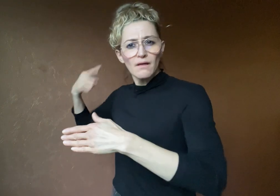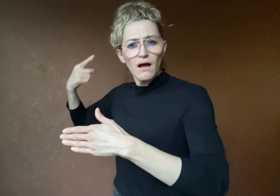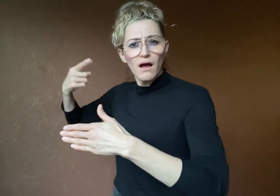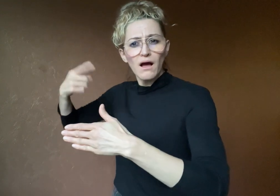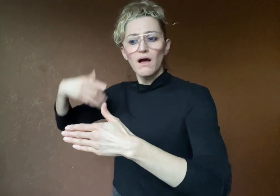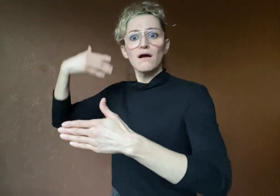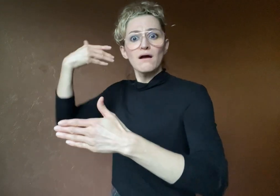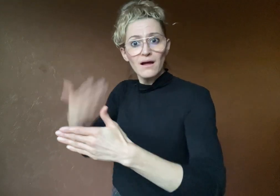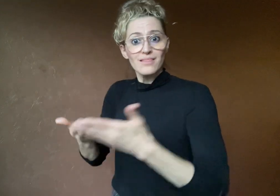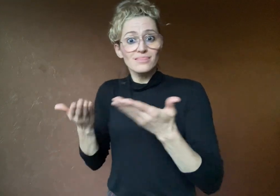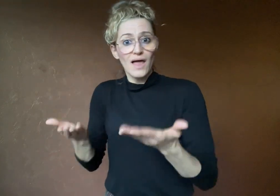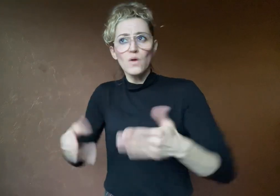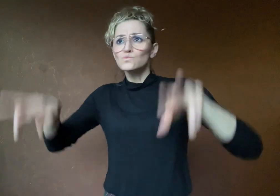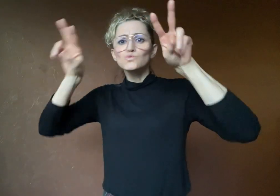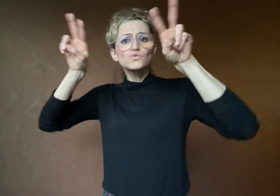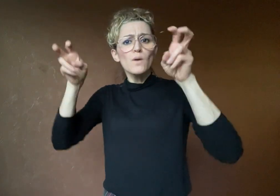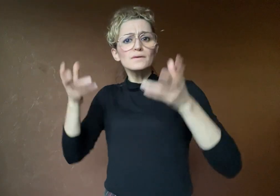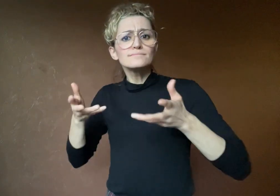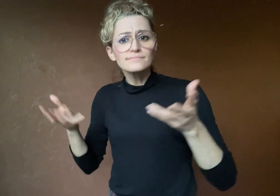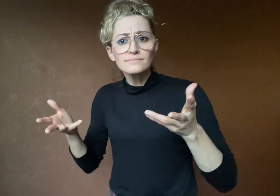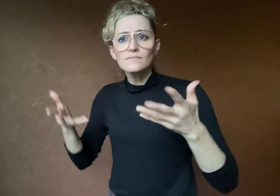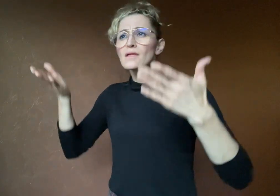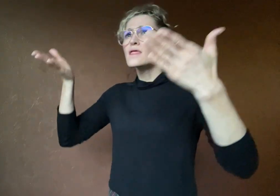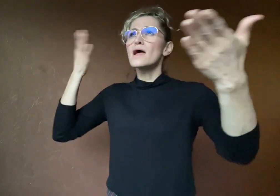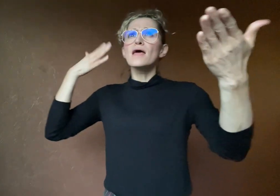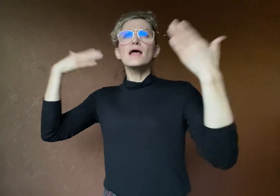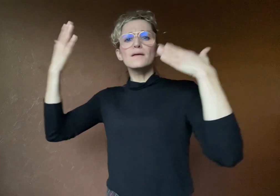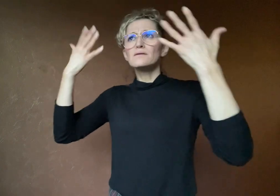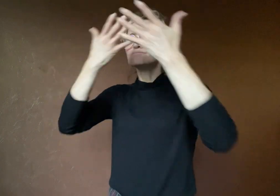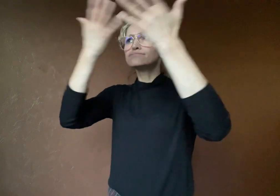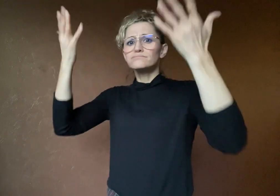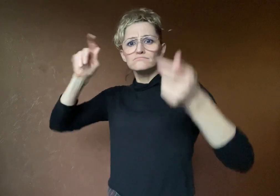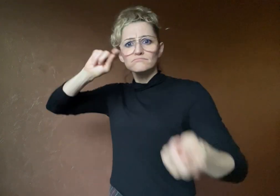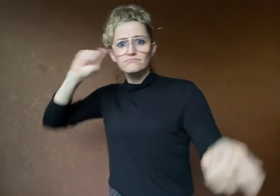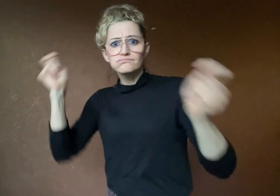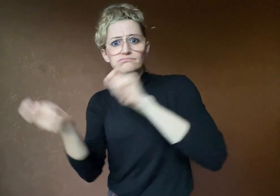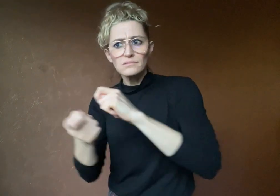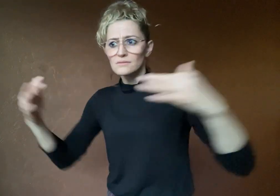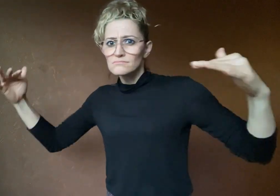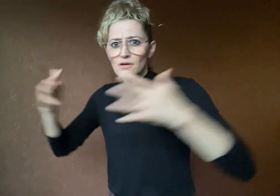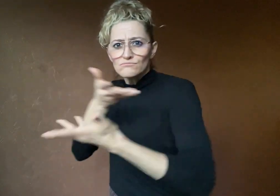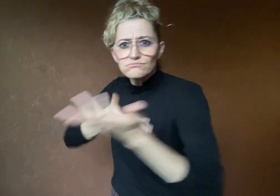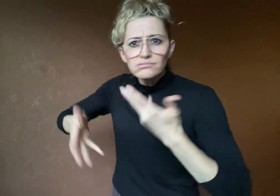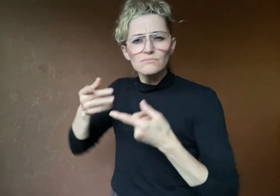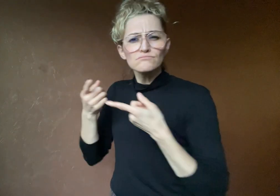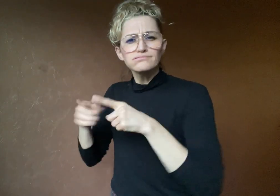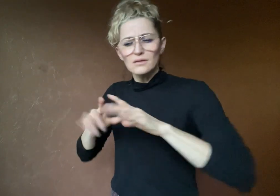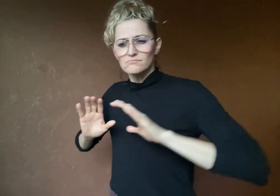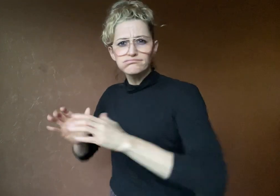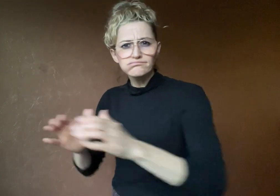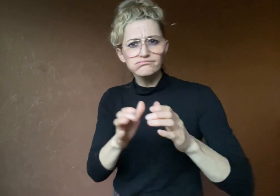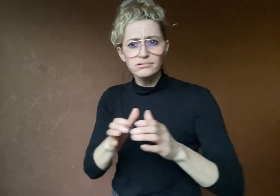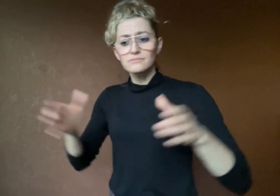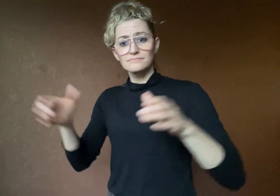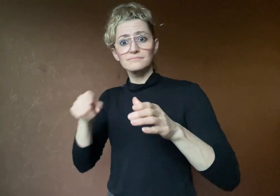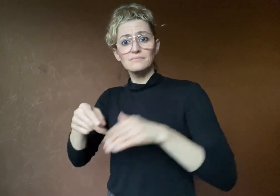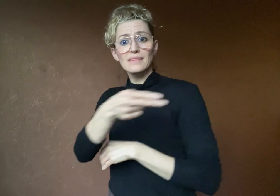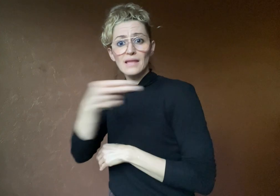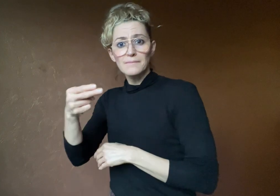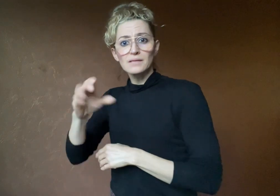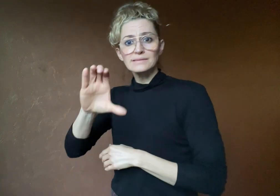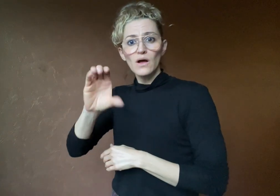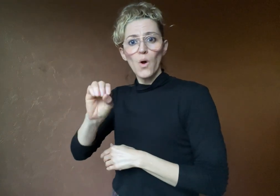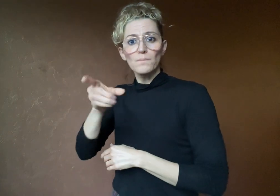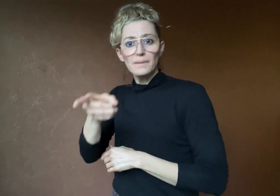“Climate Change Conference of the Parties” (COP26) in Glasgow, Scotland.